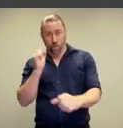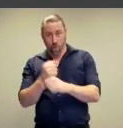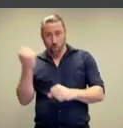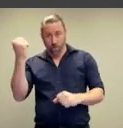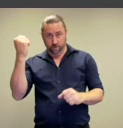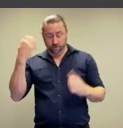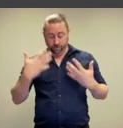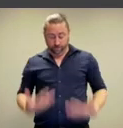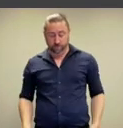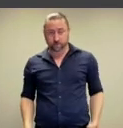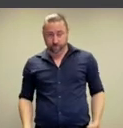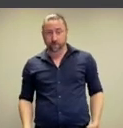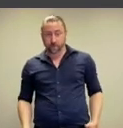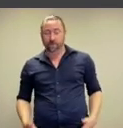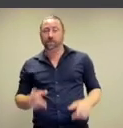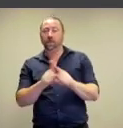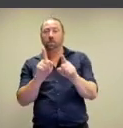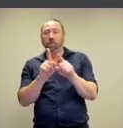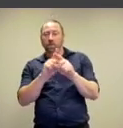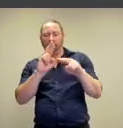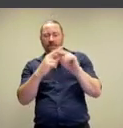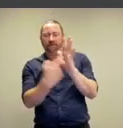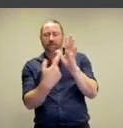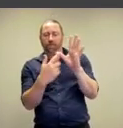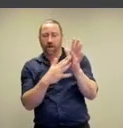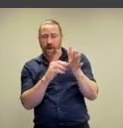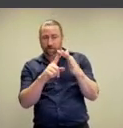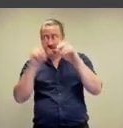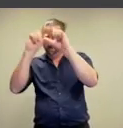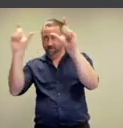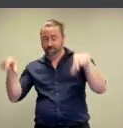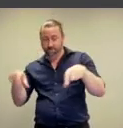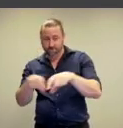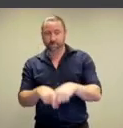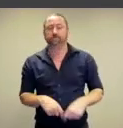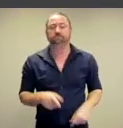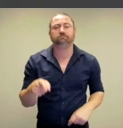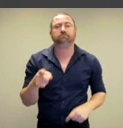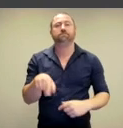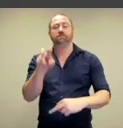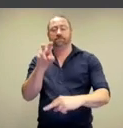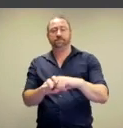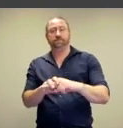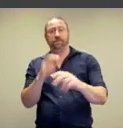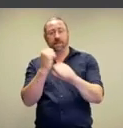a gold dress mimicking the frame